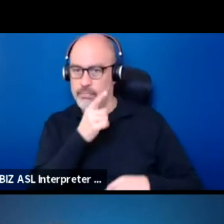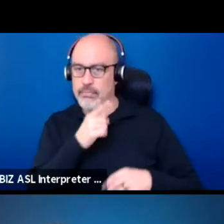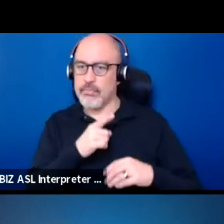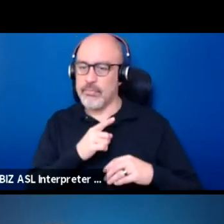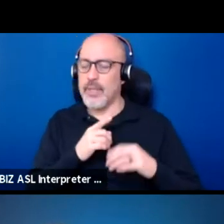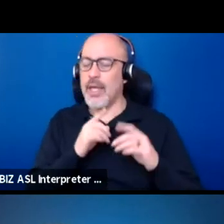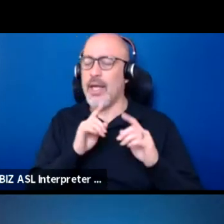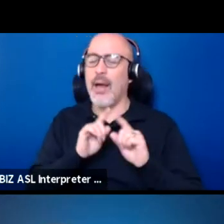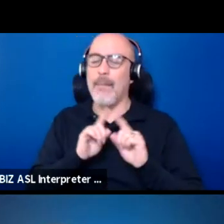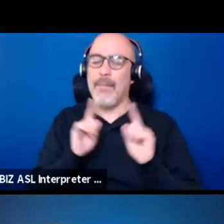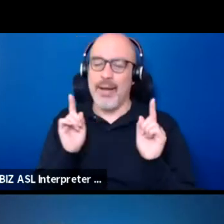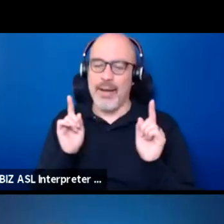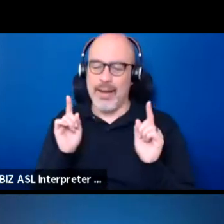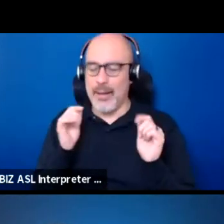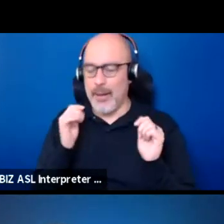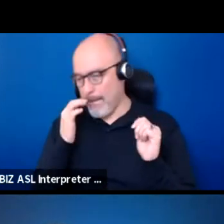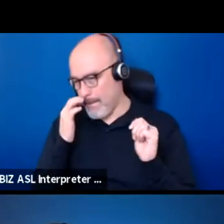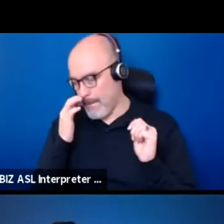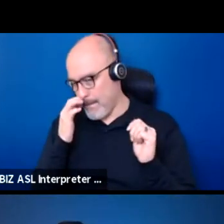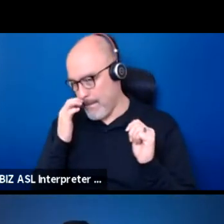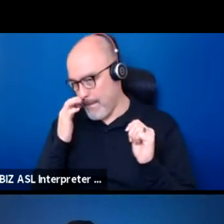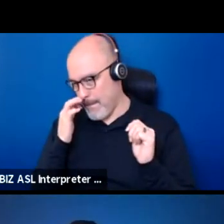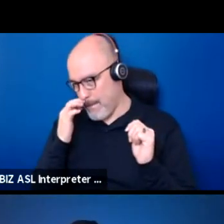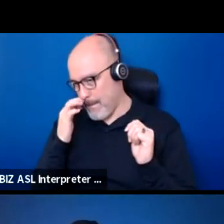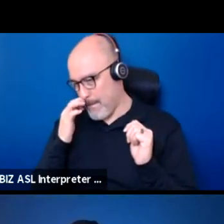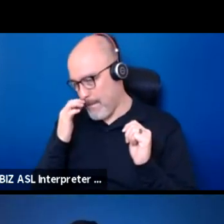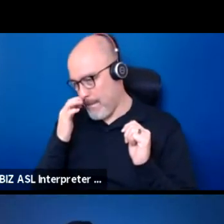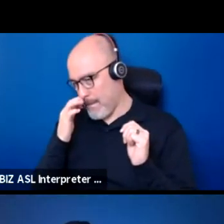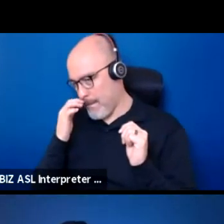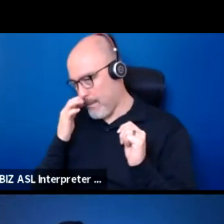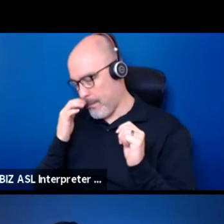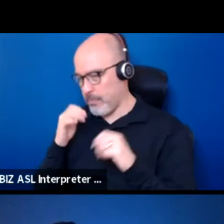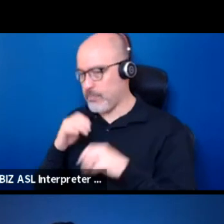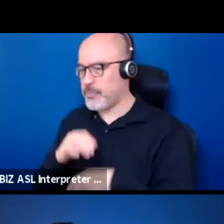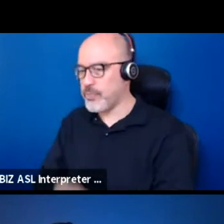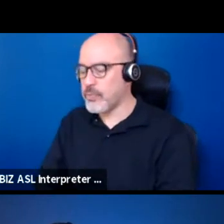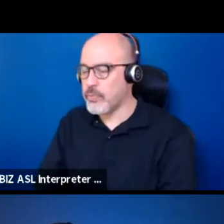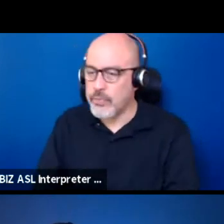But that is something that once again,